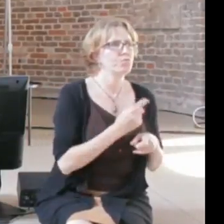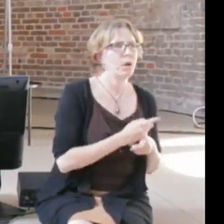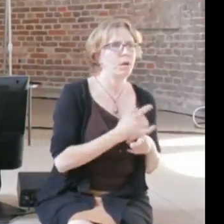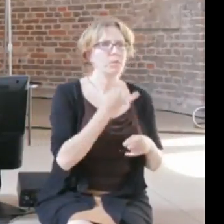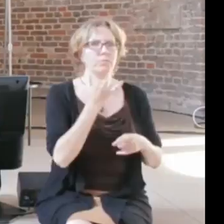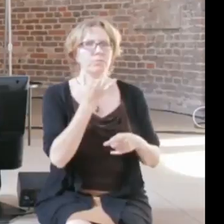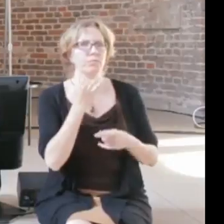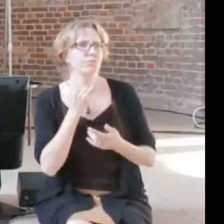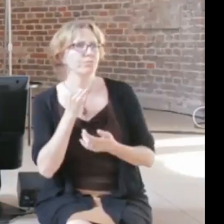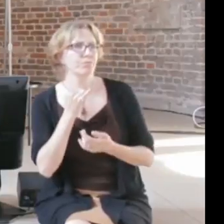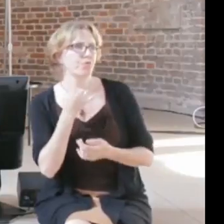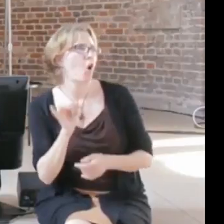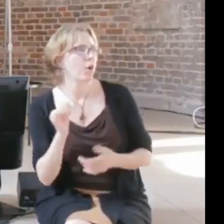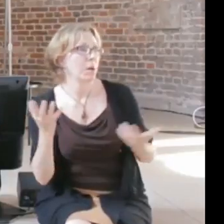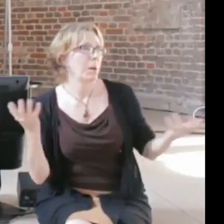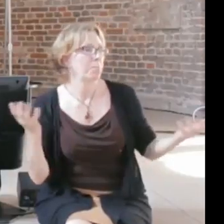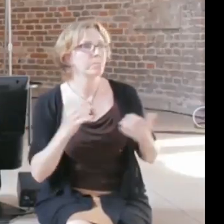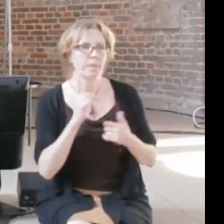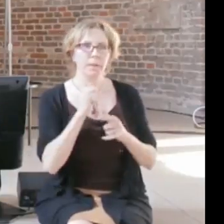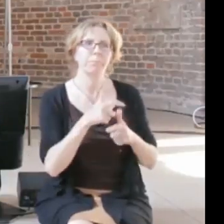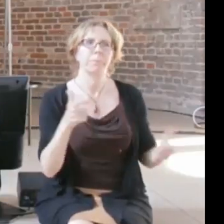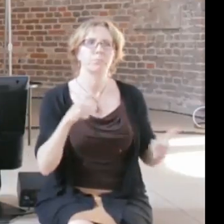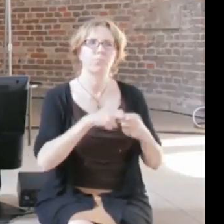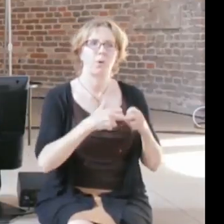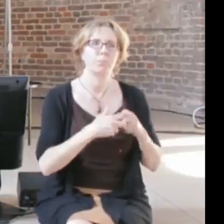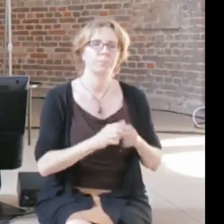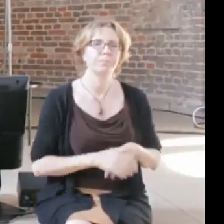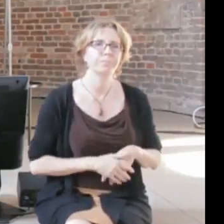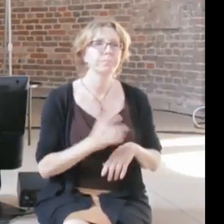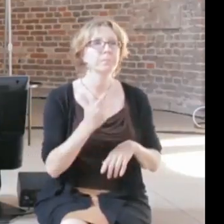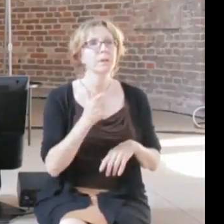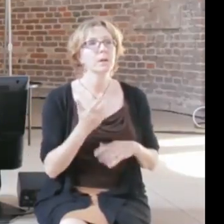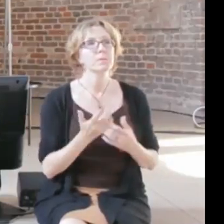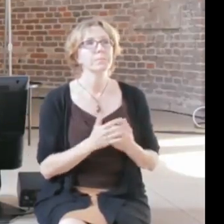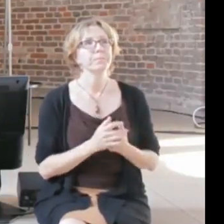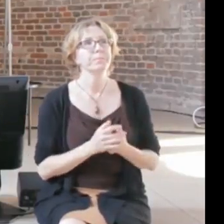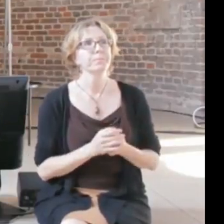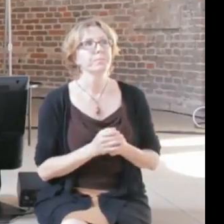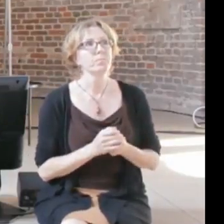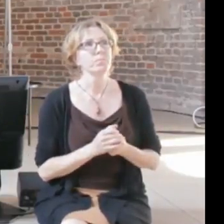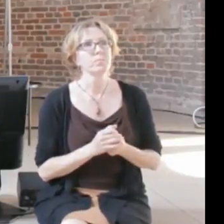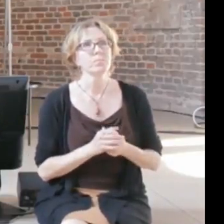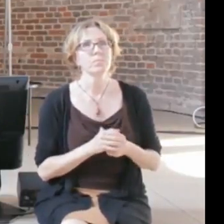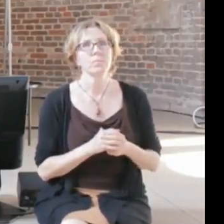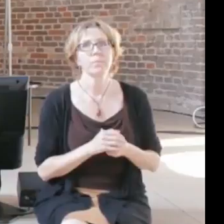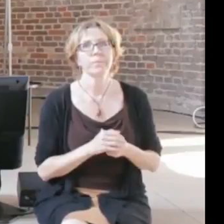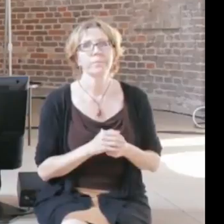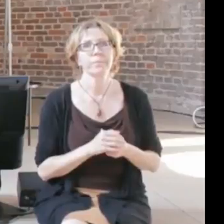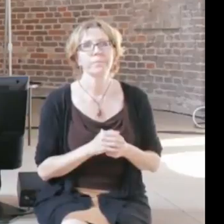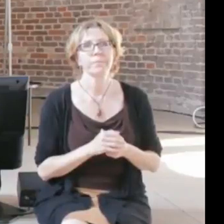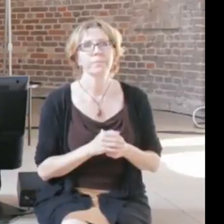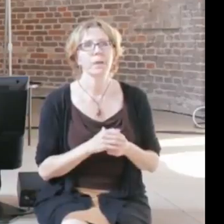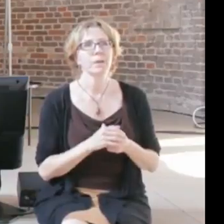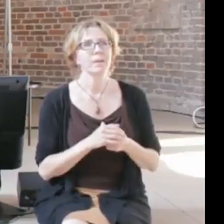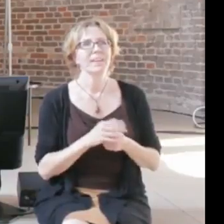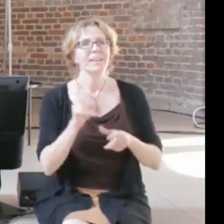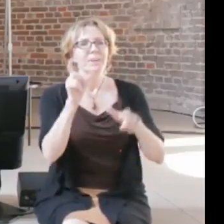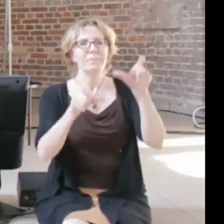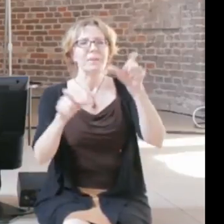a huge problem, because in the meantime the cultural use of technology is just going to